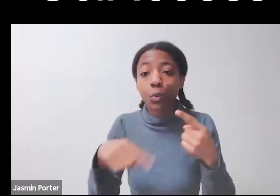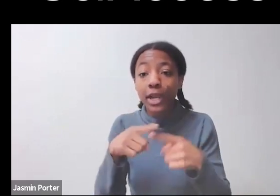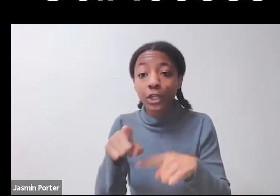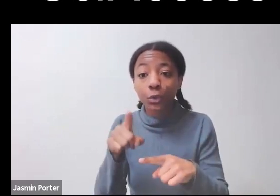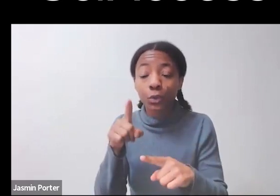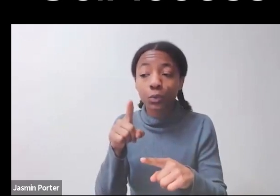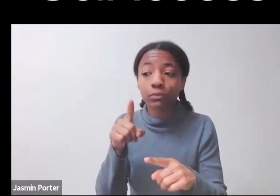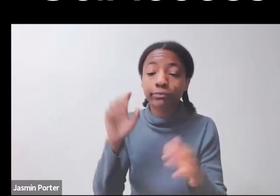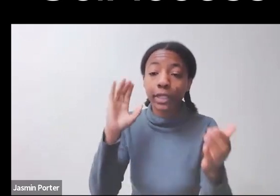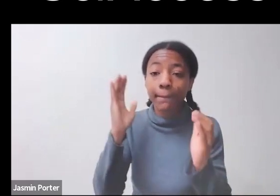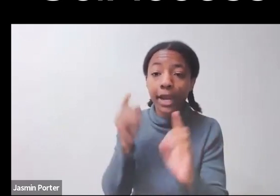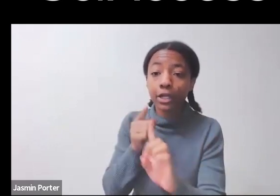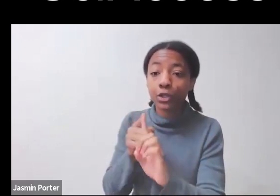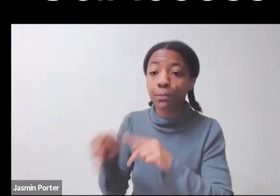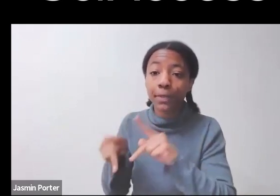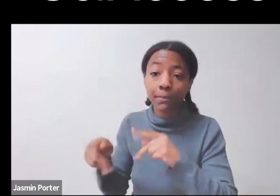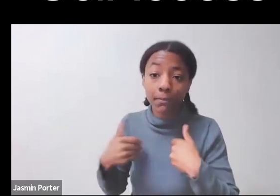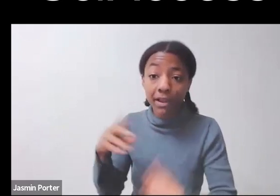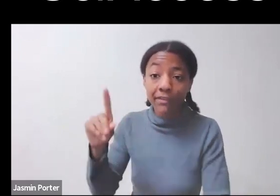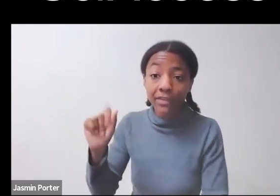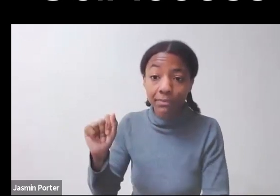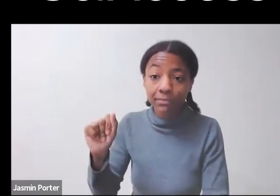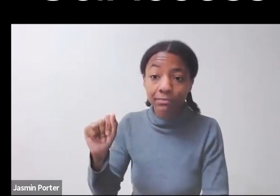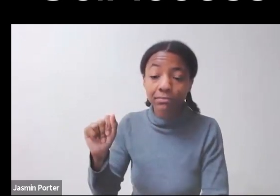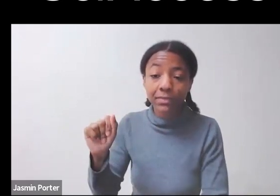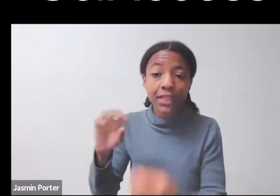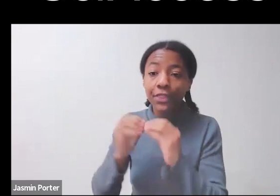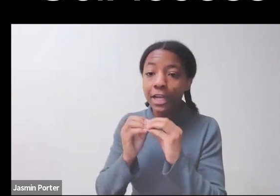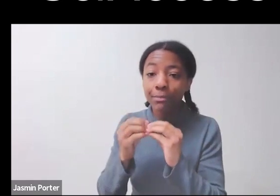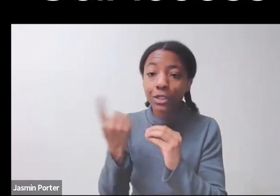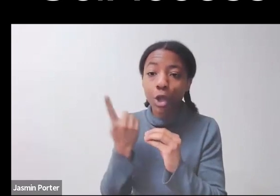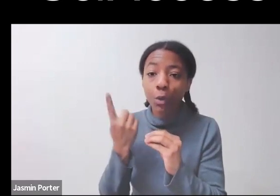The data are starting to be collected, which is good, but we have a very very long way to go.